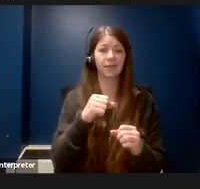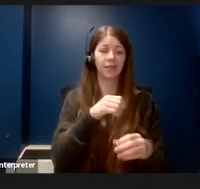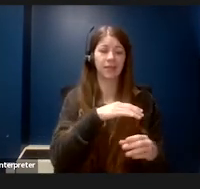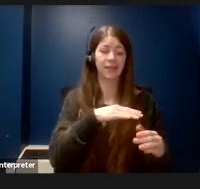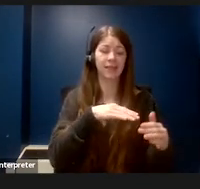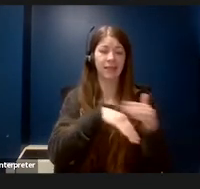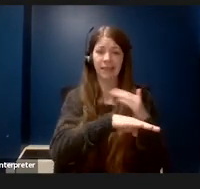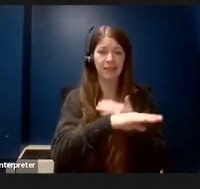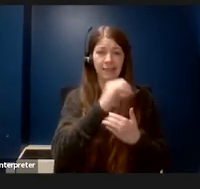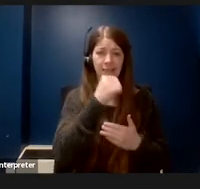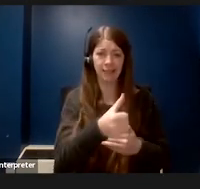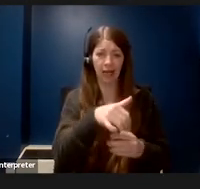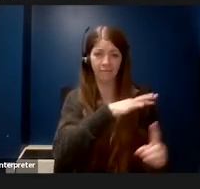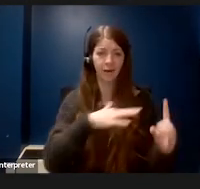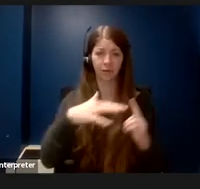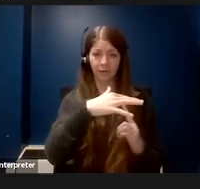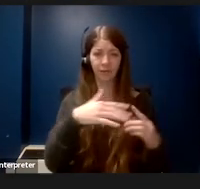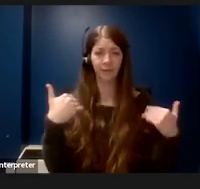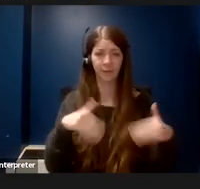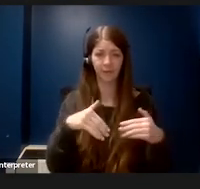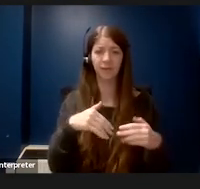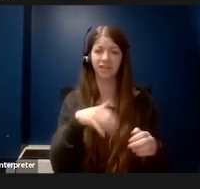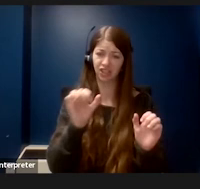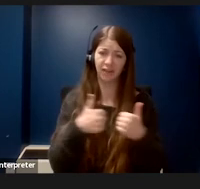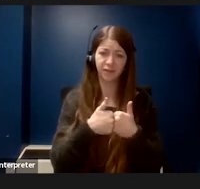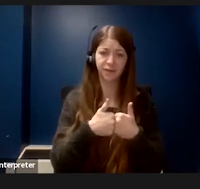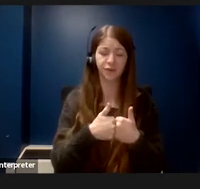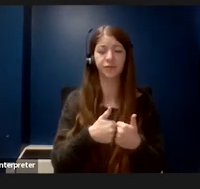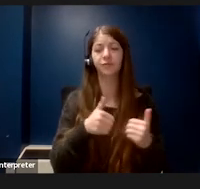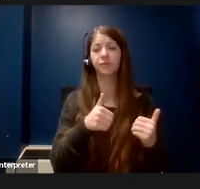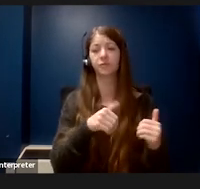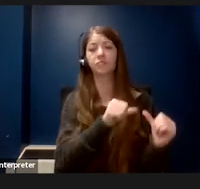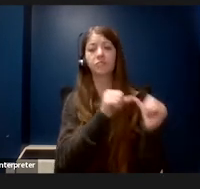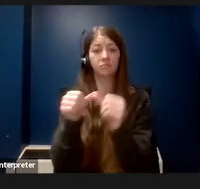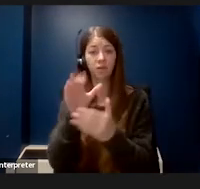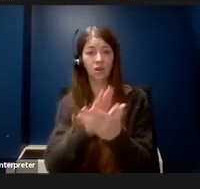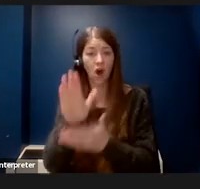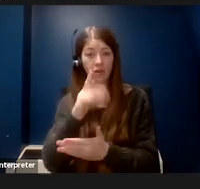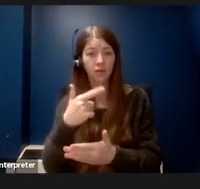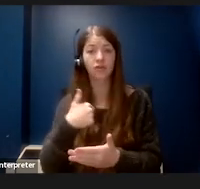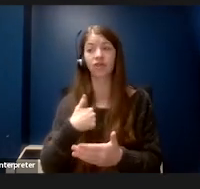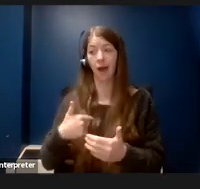Once I moved away to college, I was responsible for my own advocacy. I avoided any accommodation